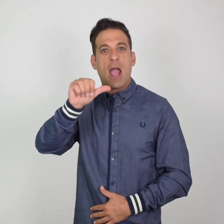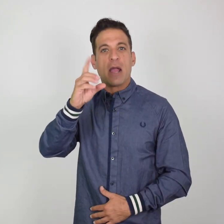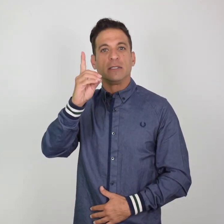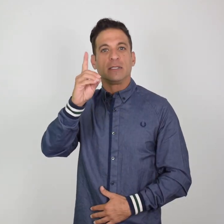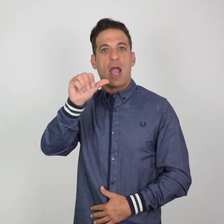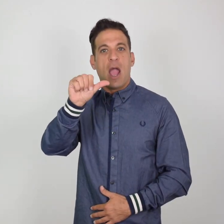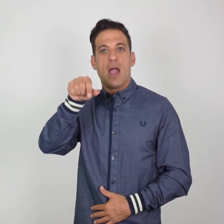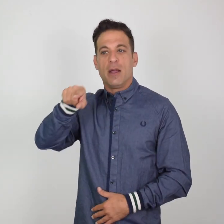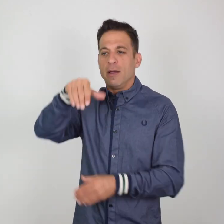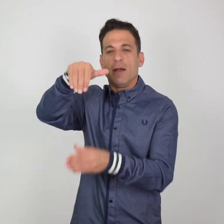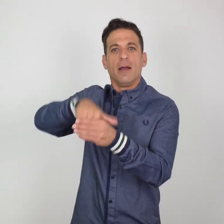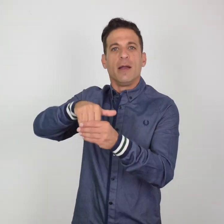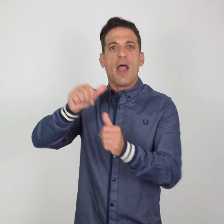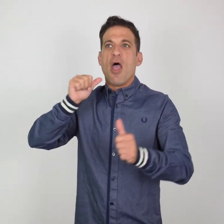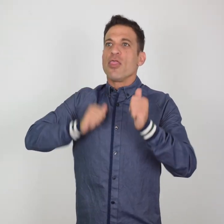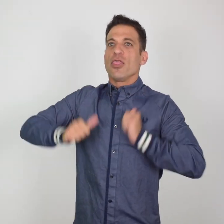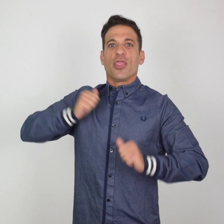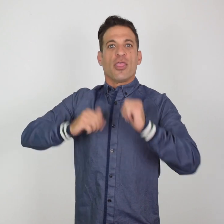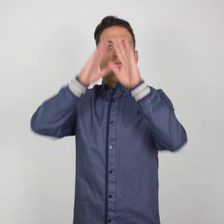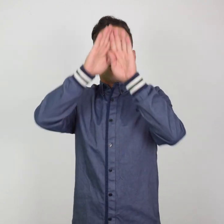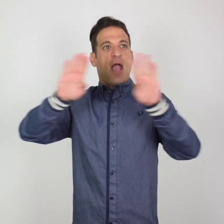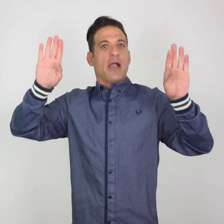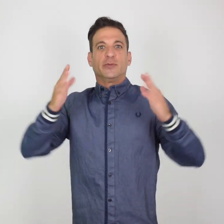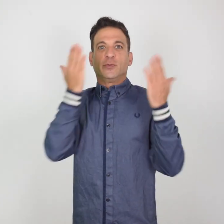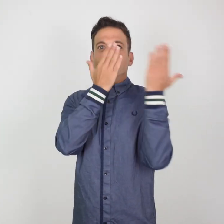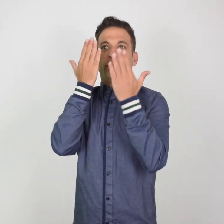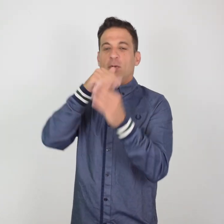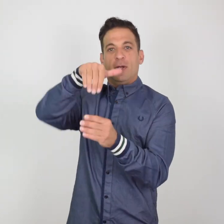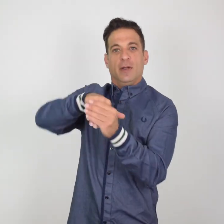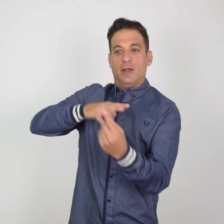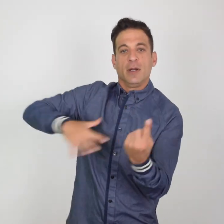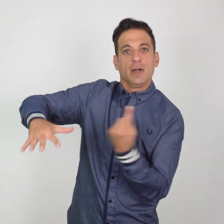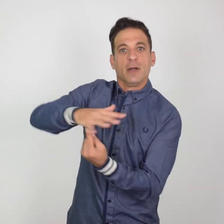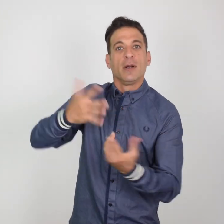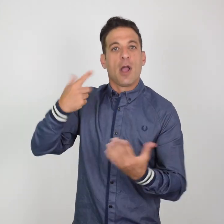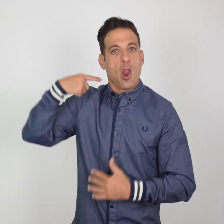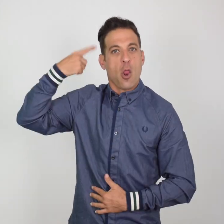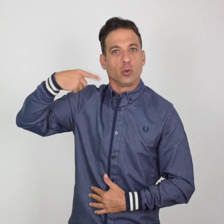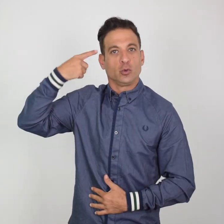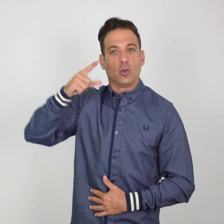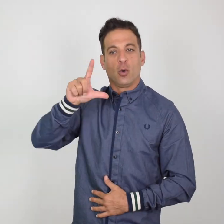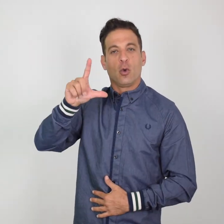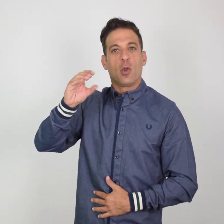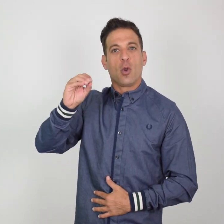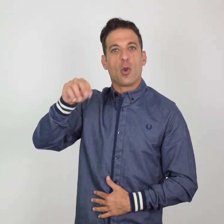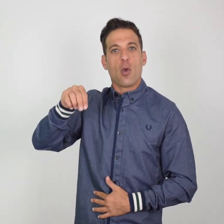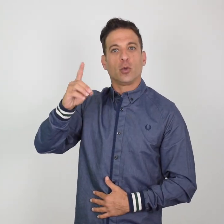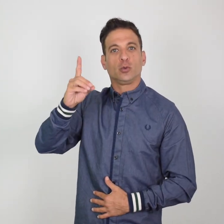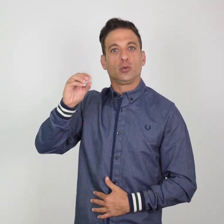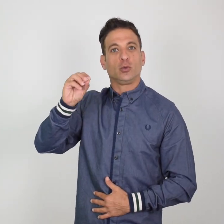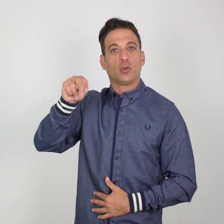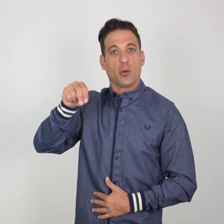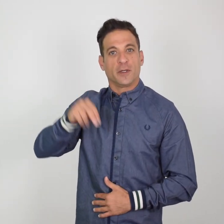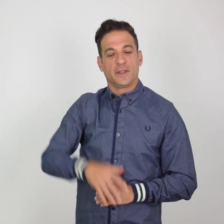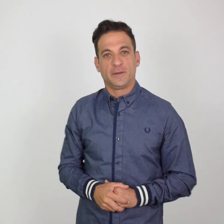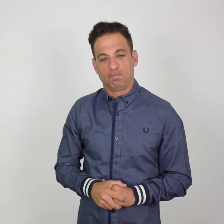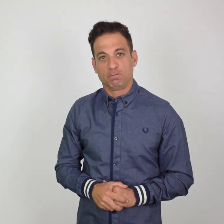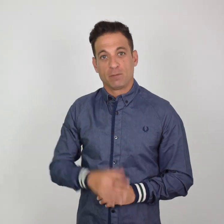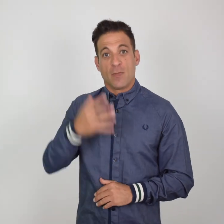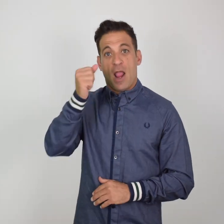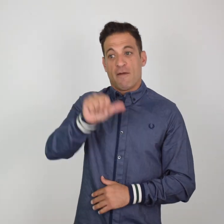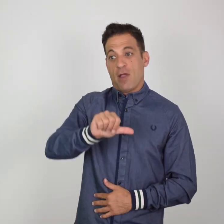drama school based in London. He praised Sophie Stone,